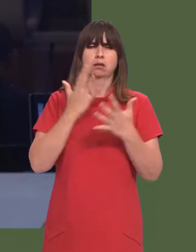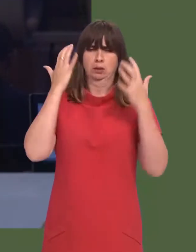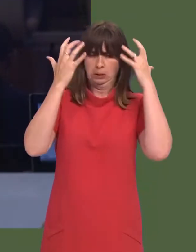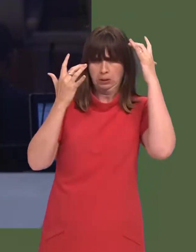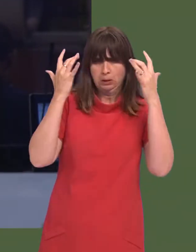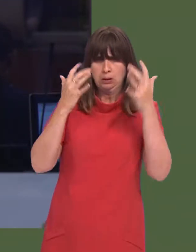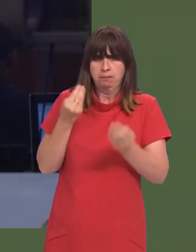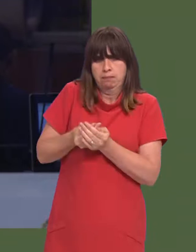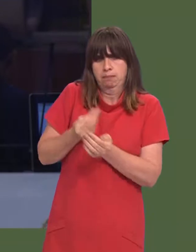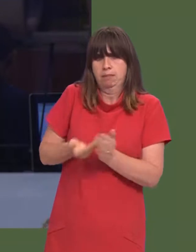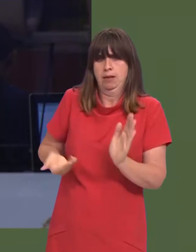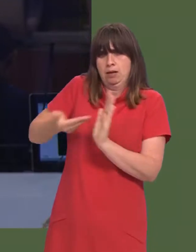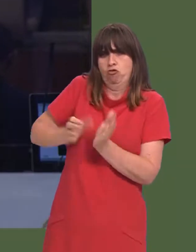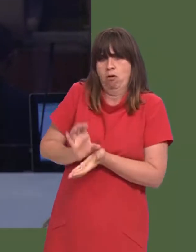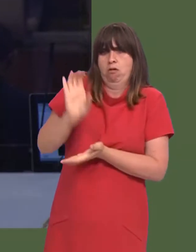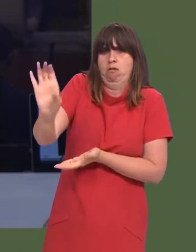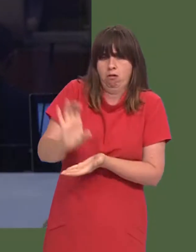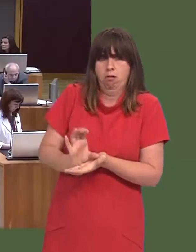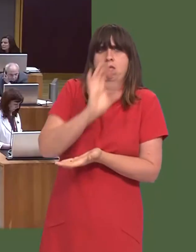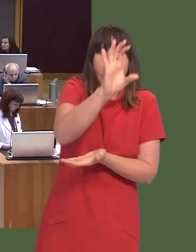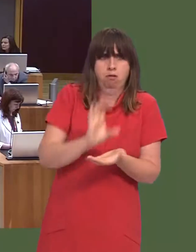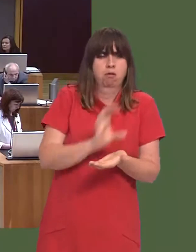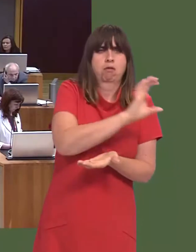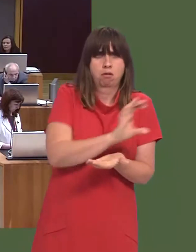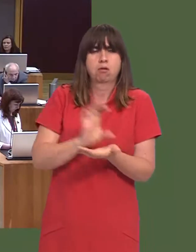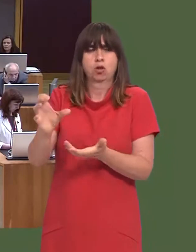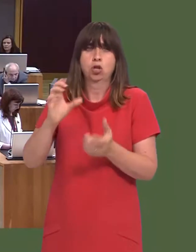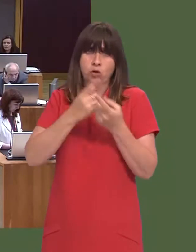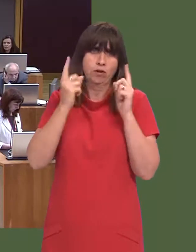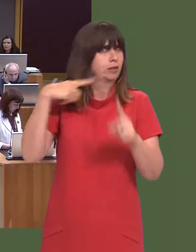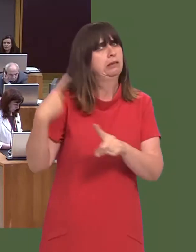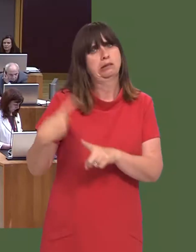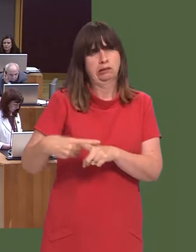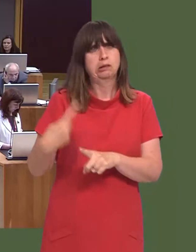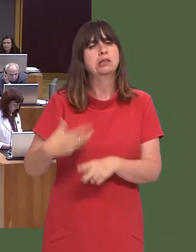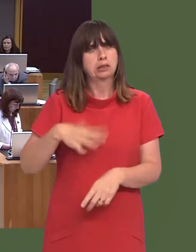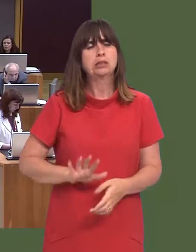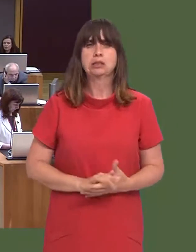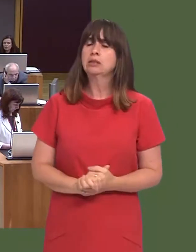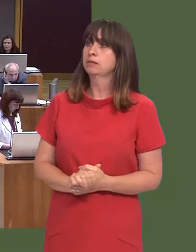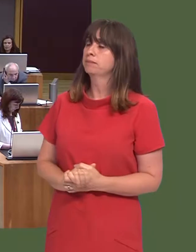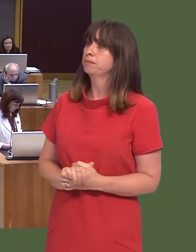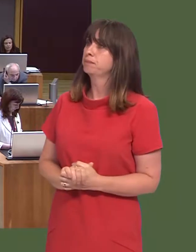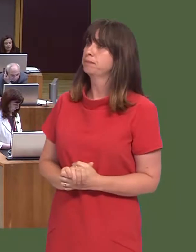in earnest, and provided additional financial resources for our universities as a matter of urgency?